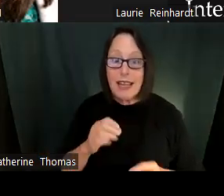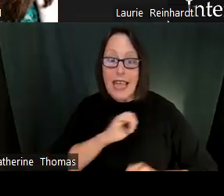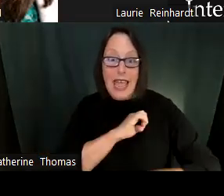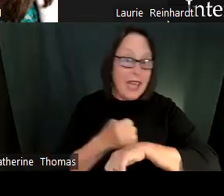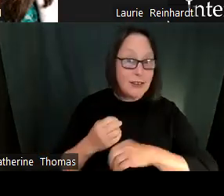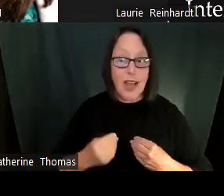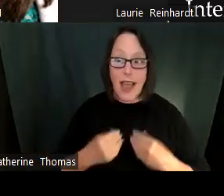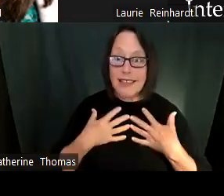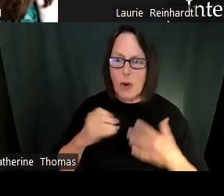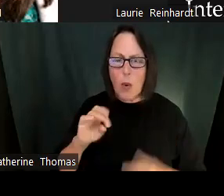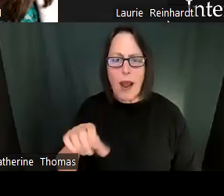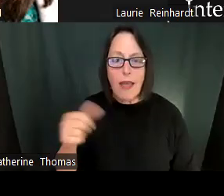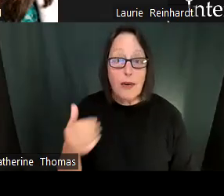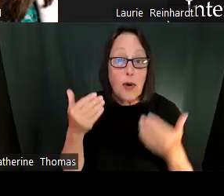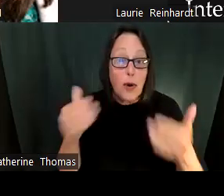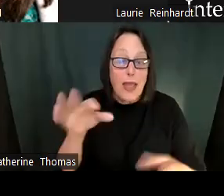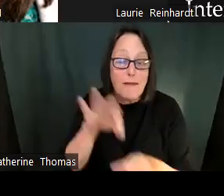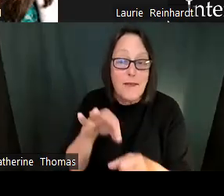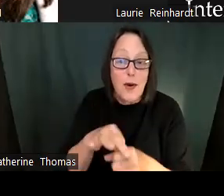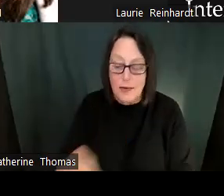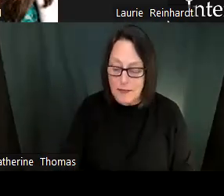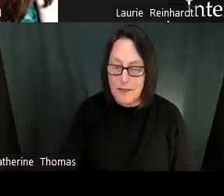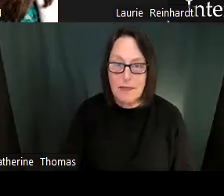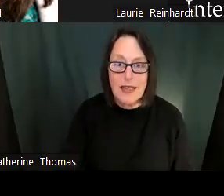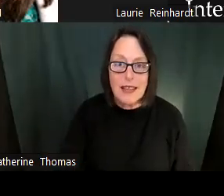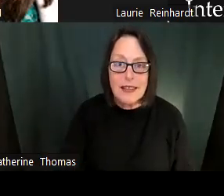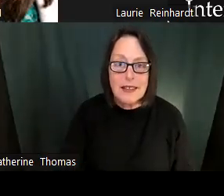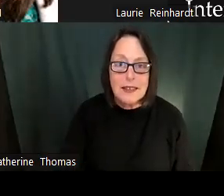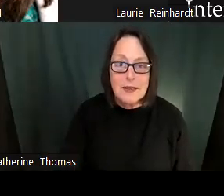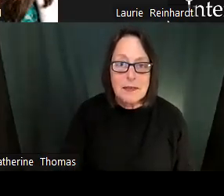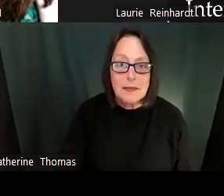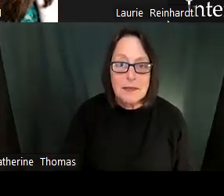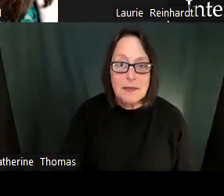So when you think about the start of the school year, What do you normally feel excited, anxious? Worried, inquisitive, energized.